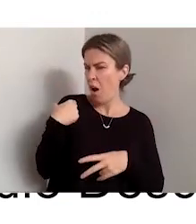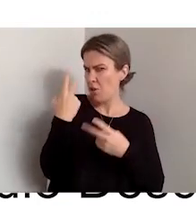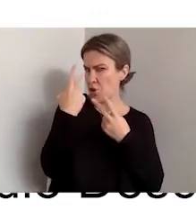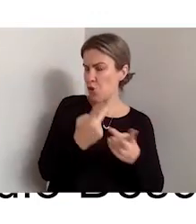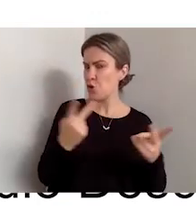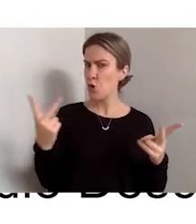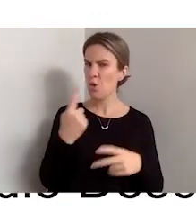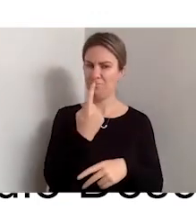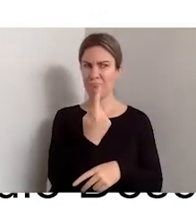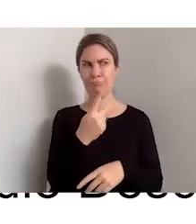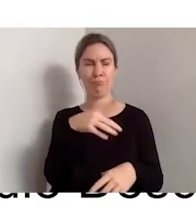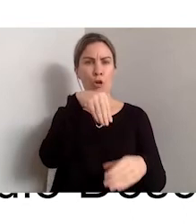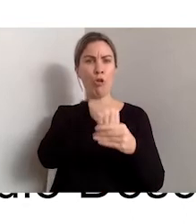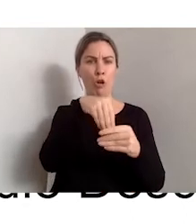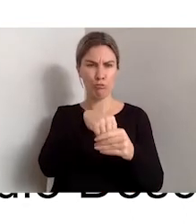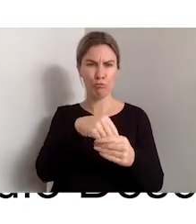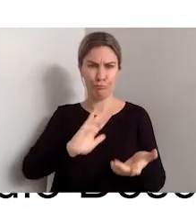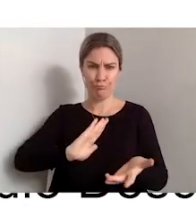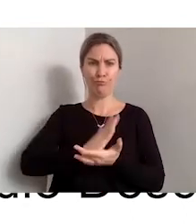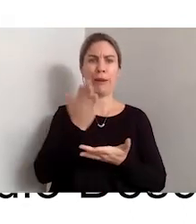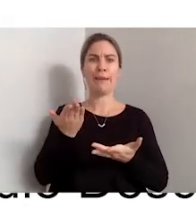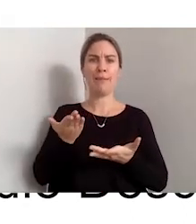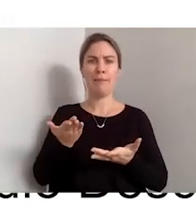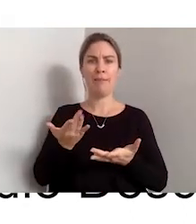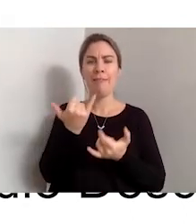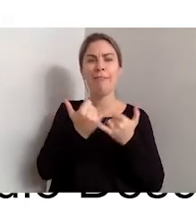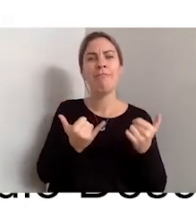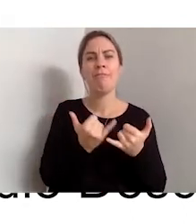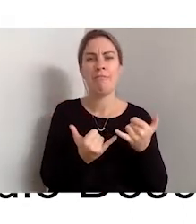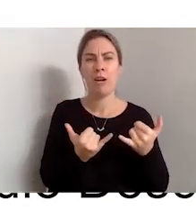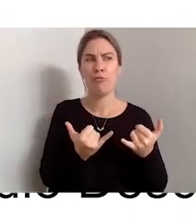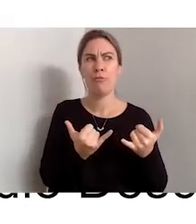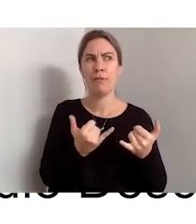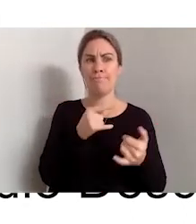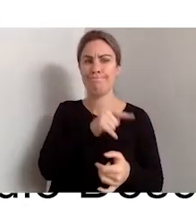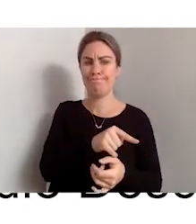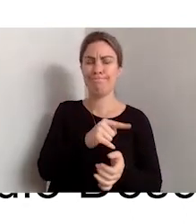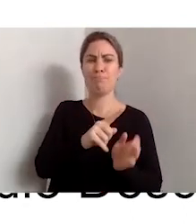because the content is very real, and it very much represents Article